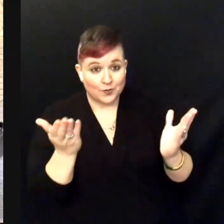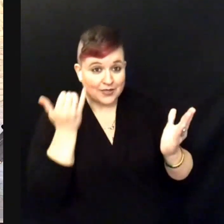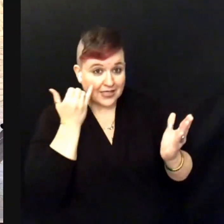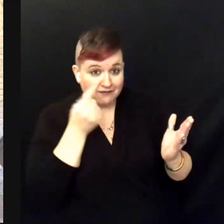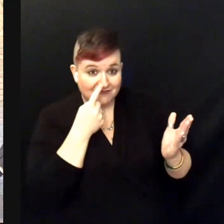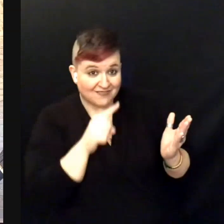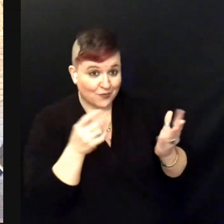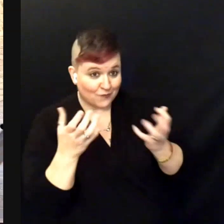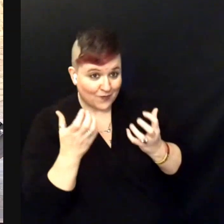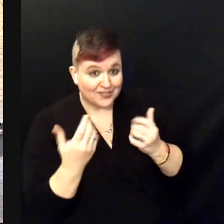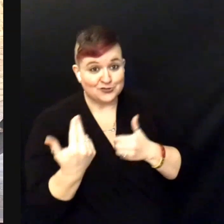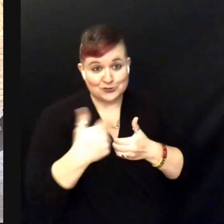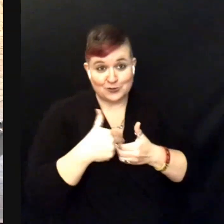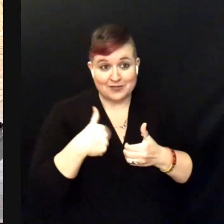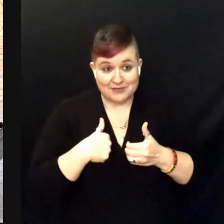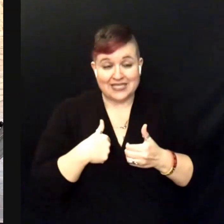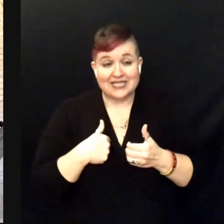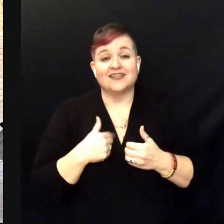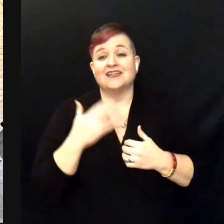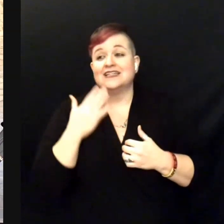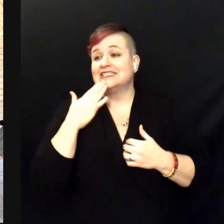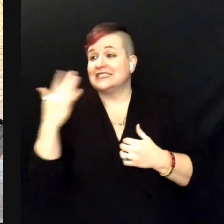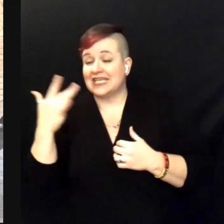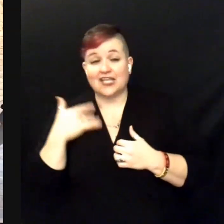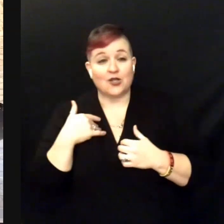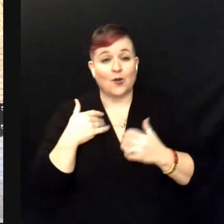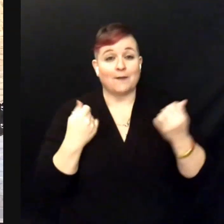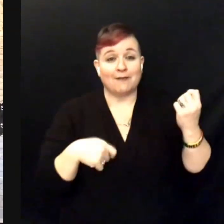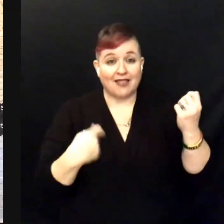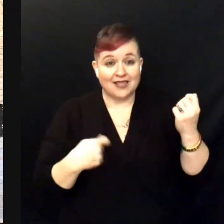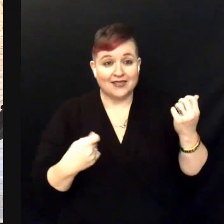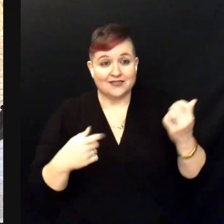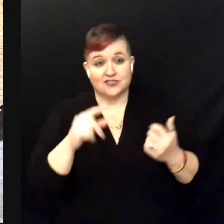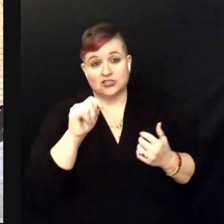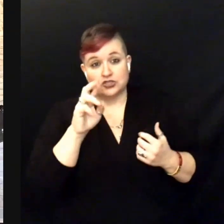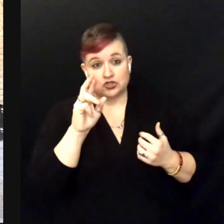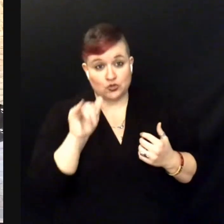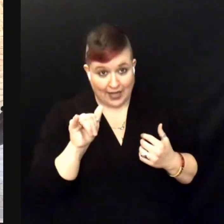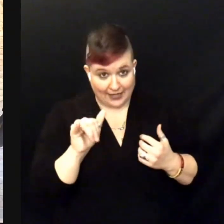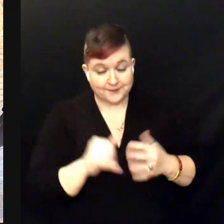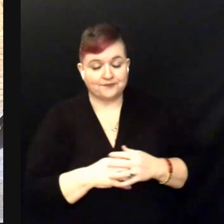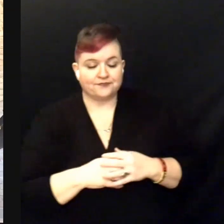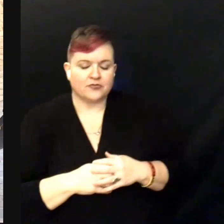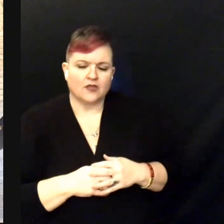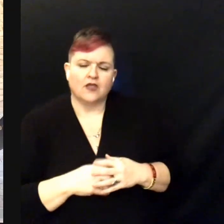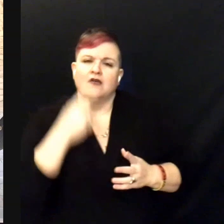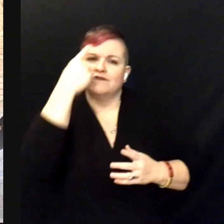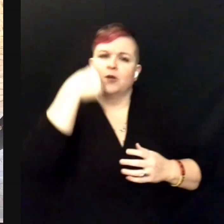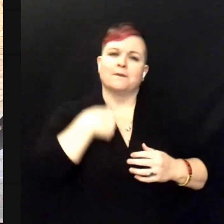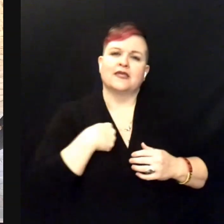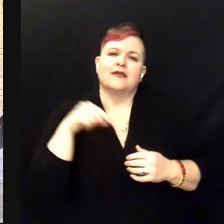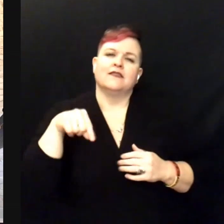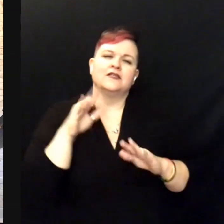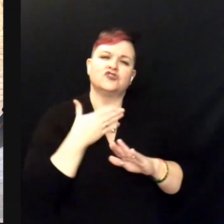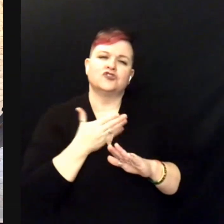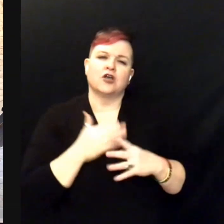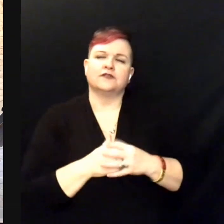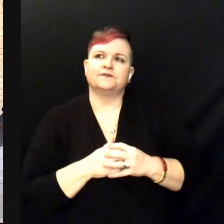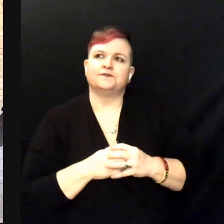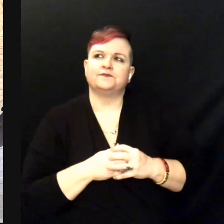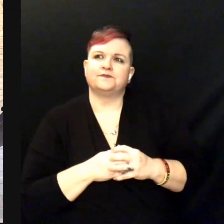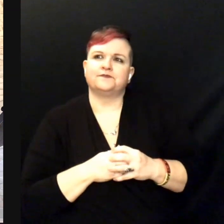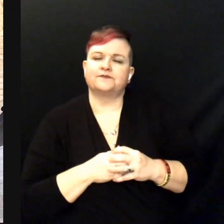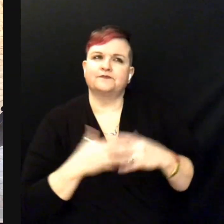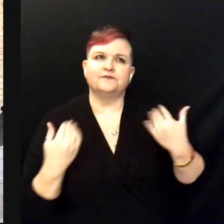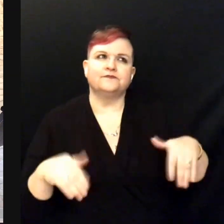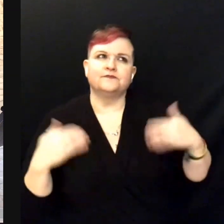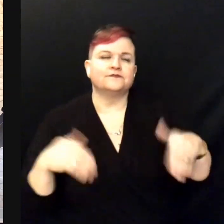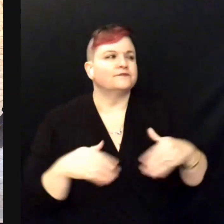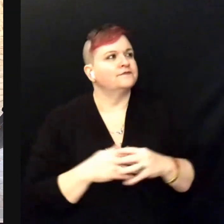join me on singing or playing "Try." For me this song, has been such ...